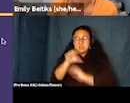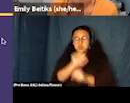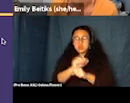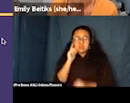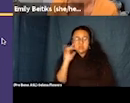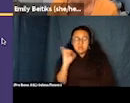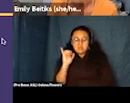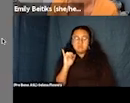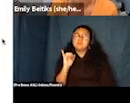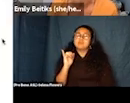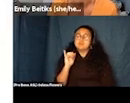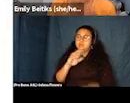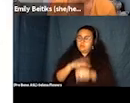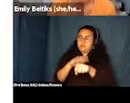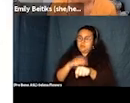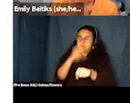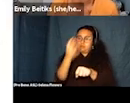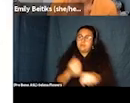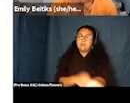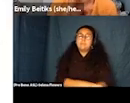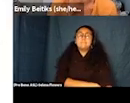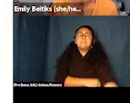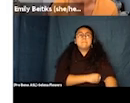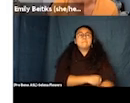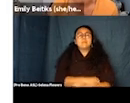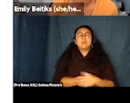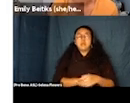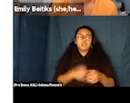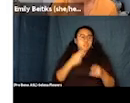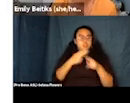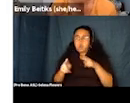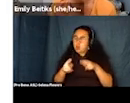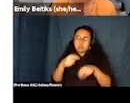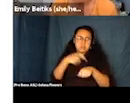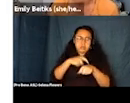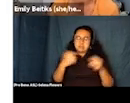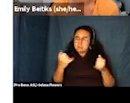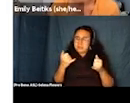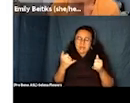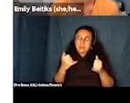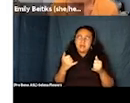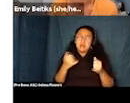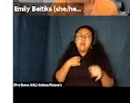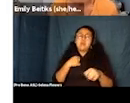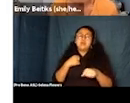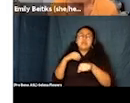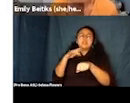have such a small amount of time and we're going to cover just a little teaser of some of the work that goes into it.